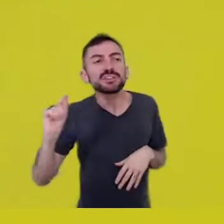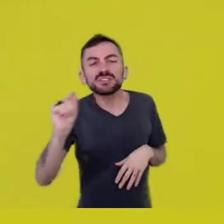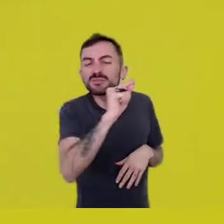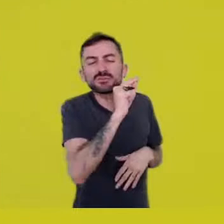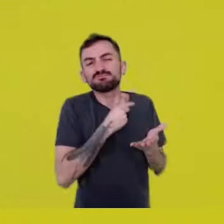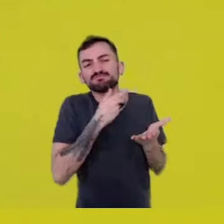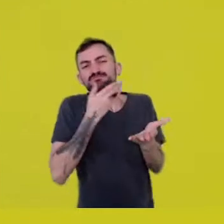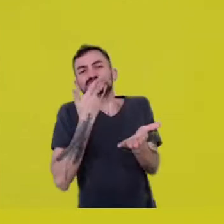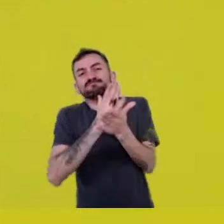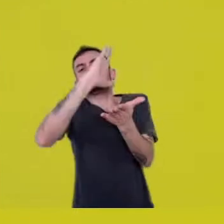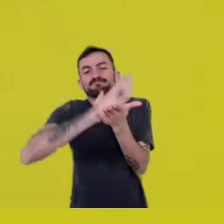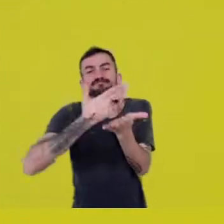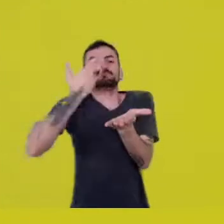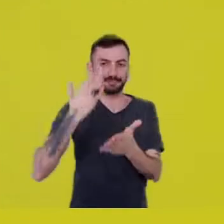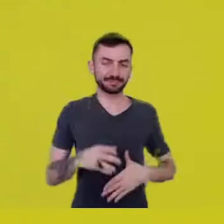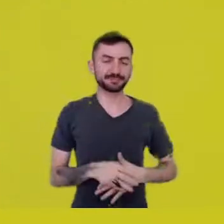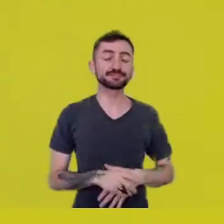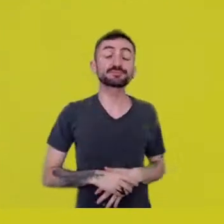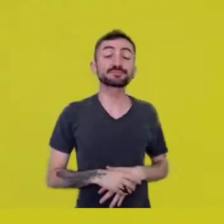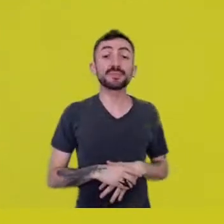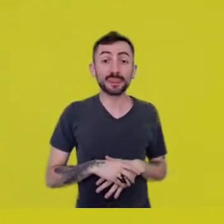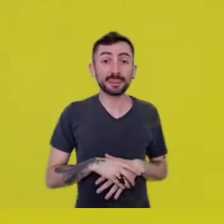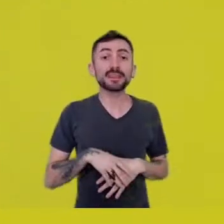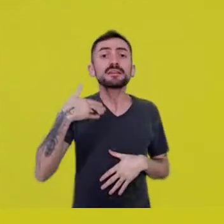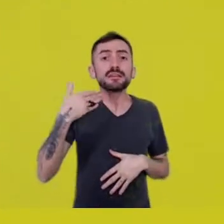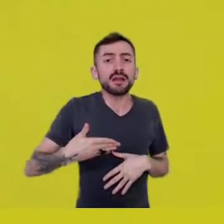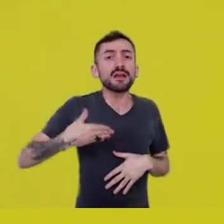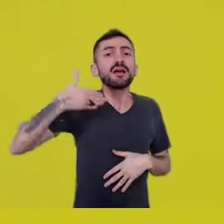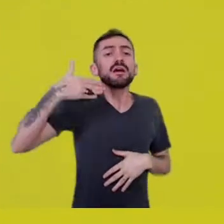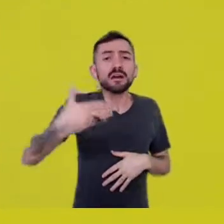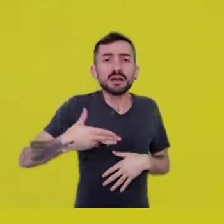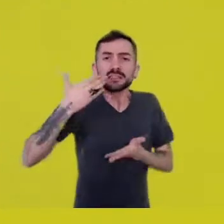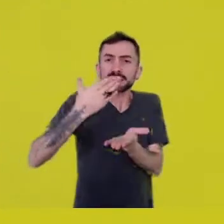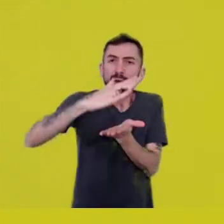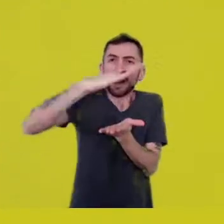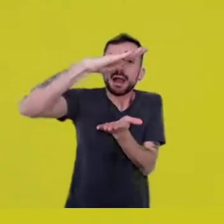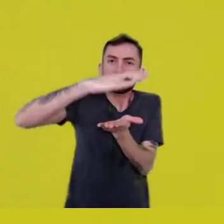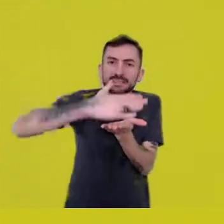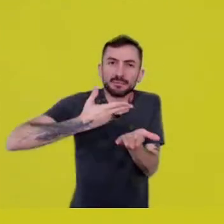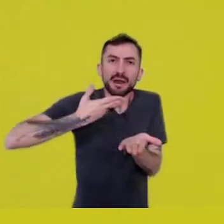And this separation brought concrete pavements, isolated environments,